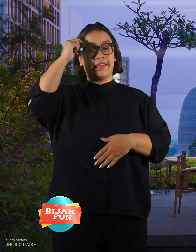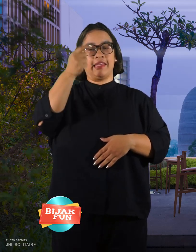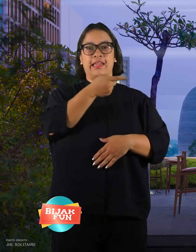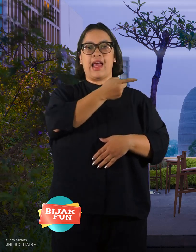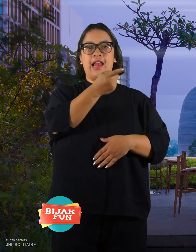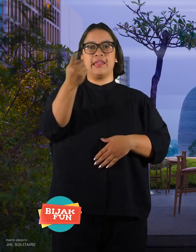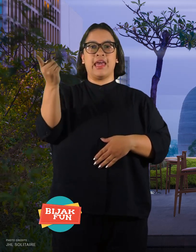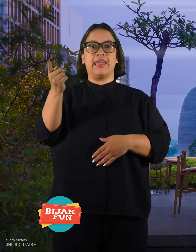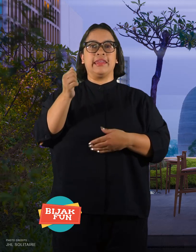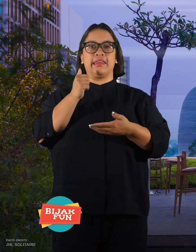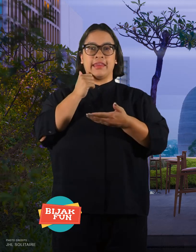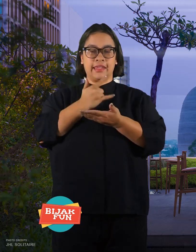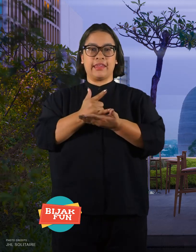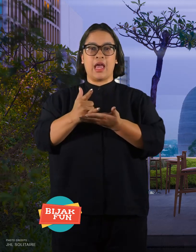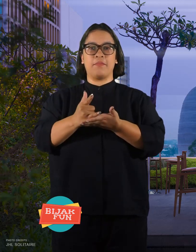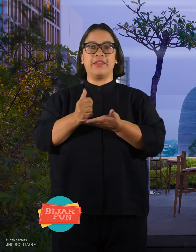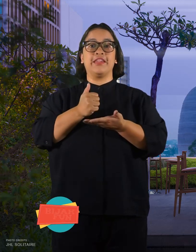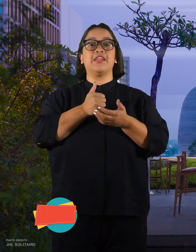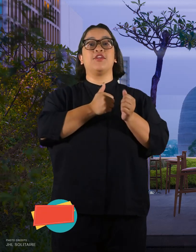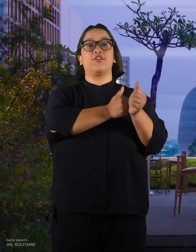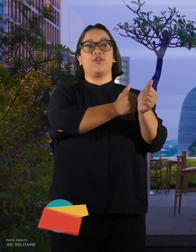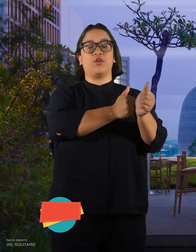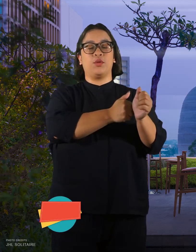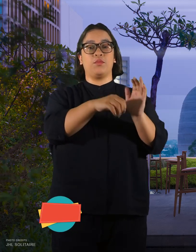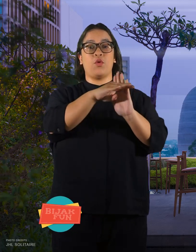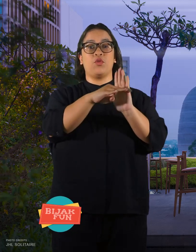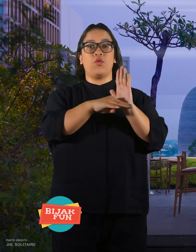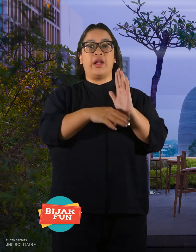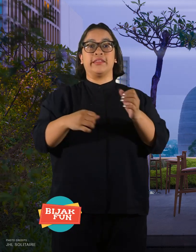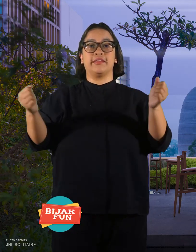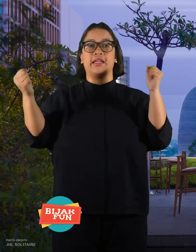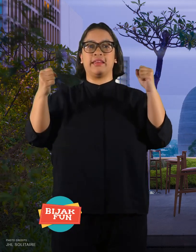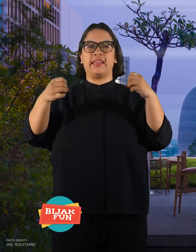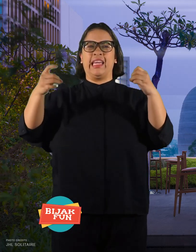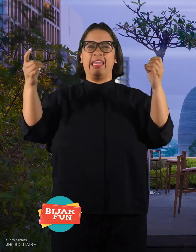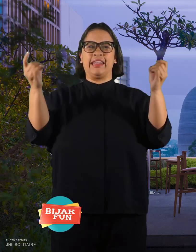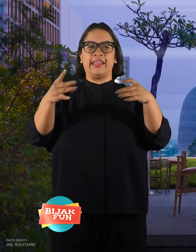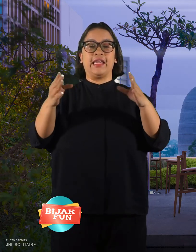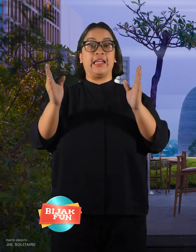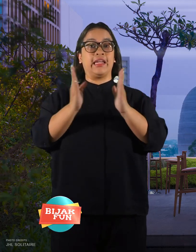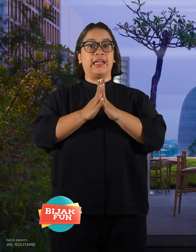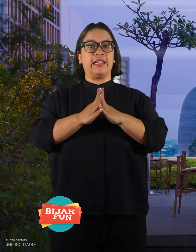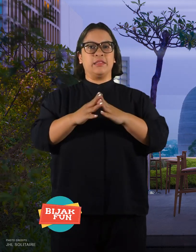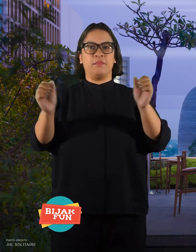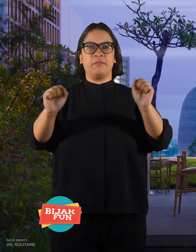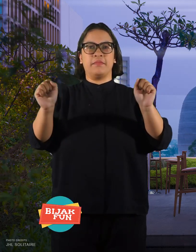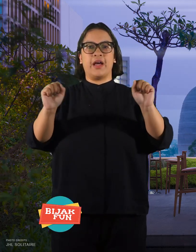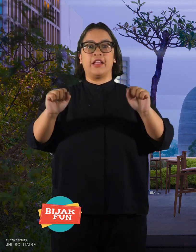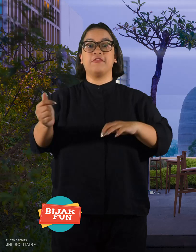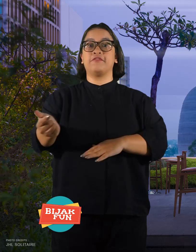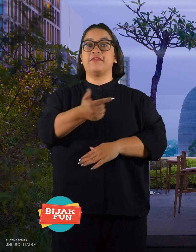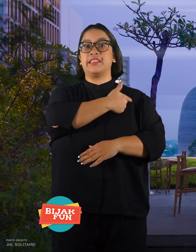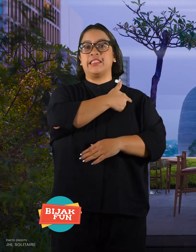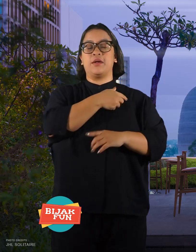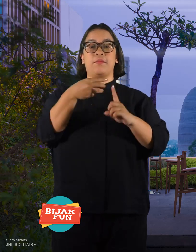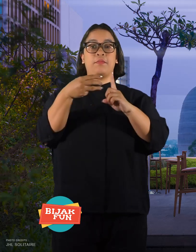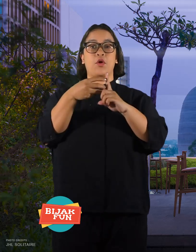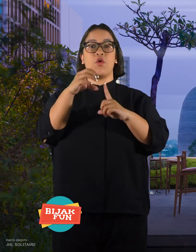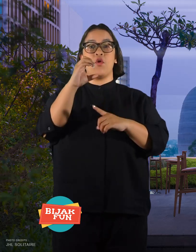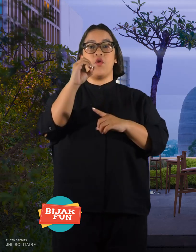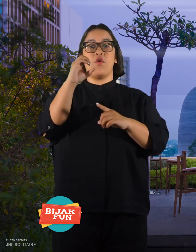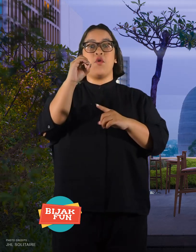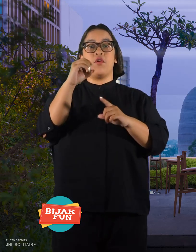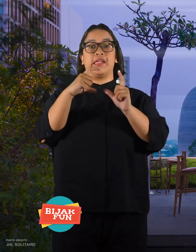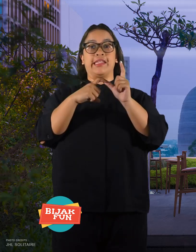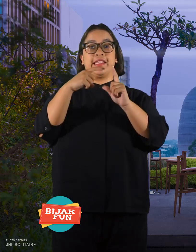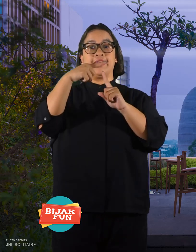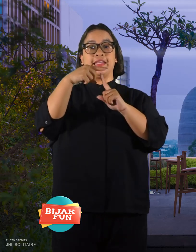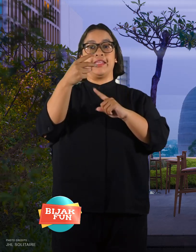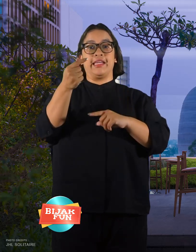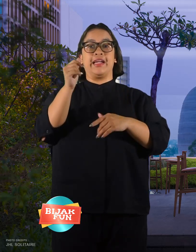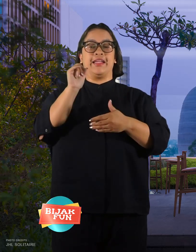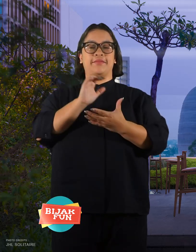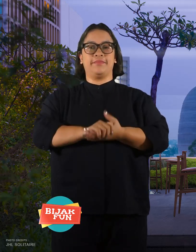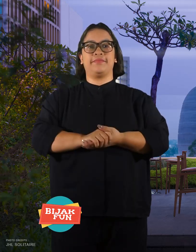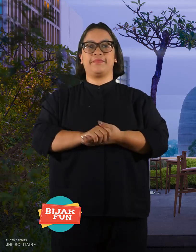remember you guys still obey the health protocol with tight and get booster vaccine right away.